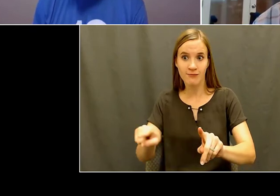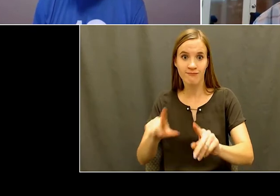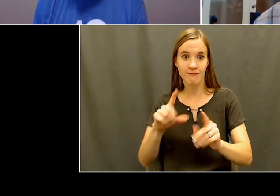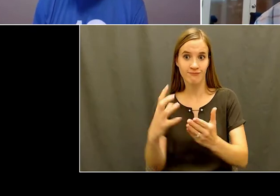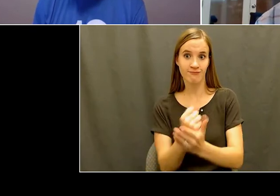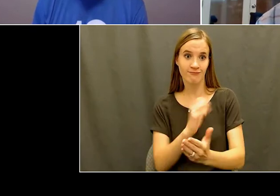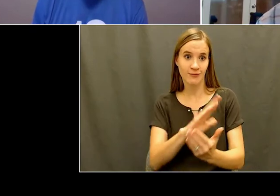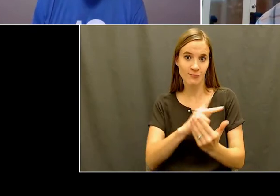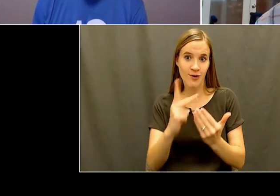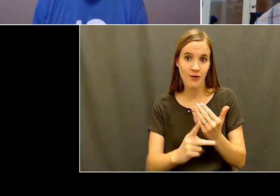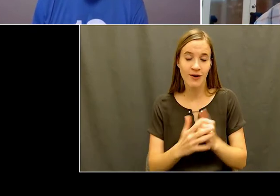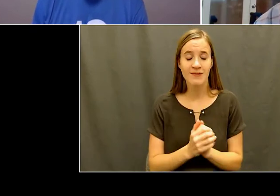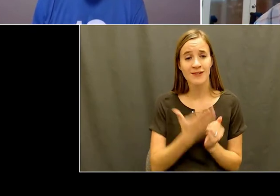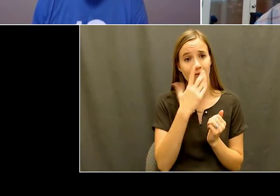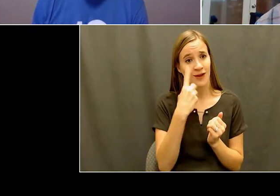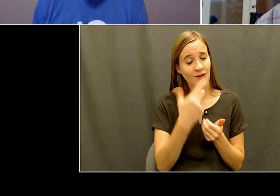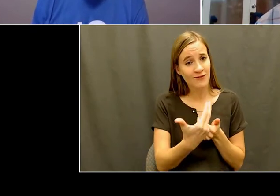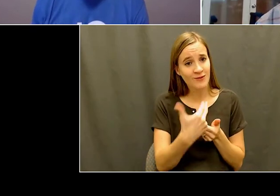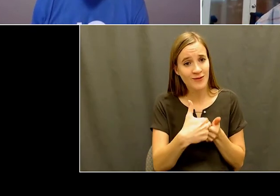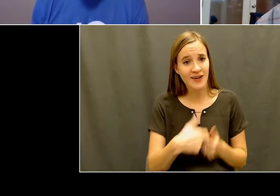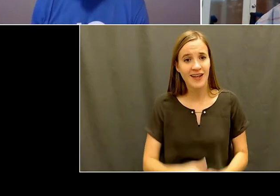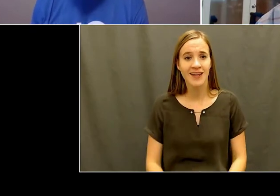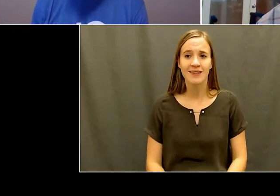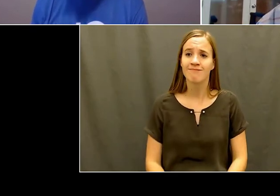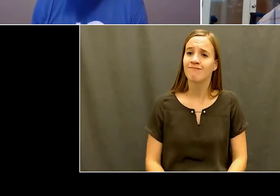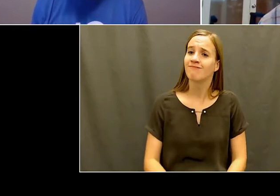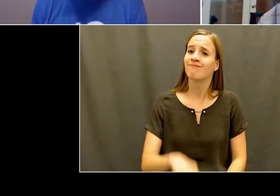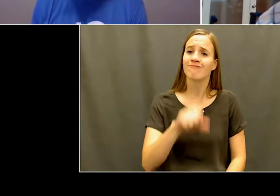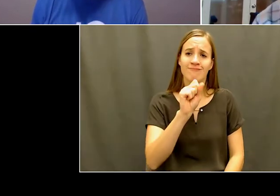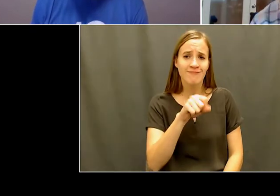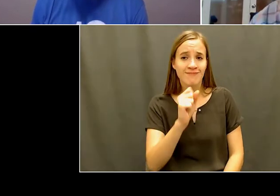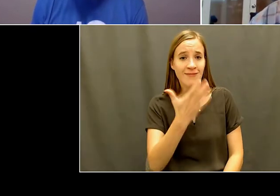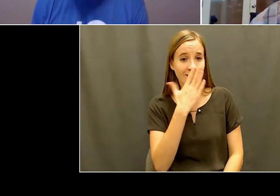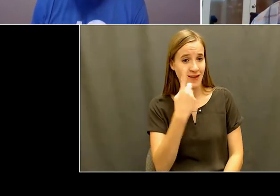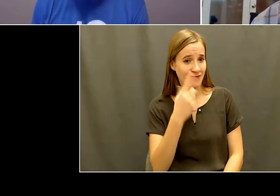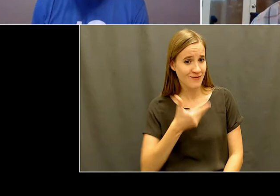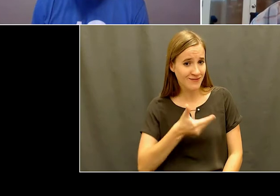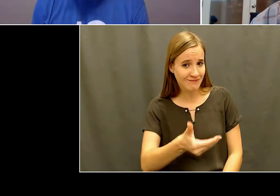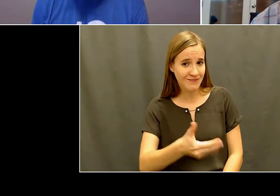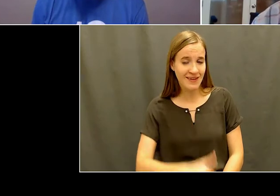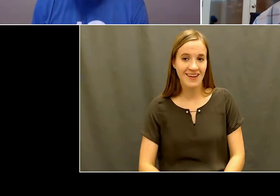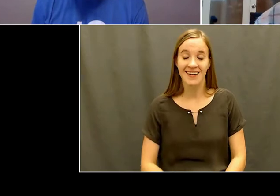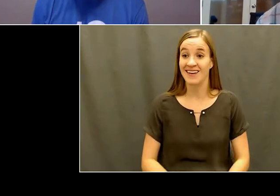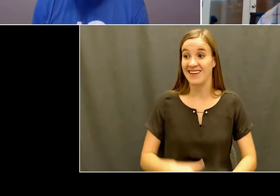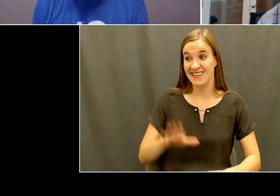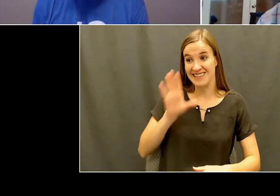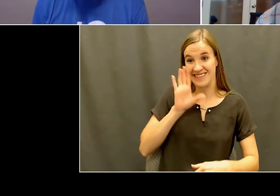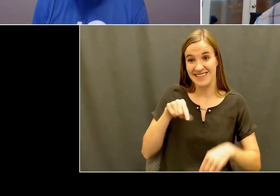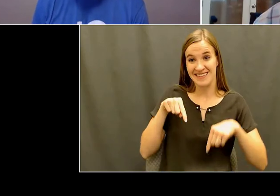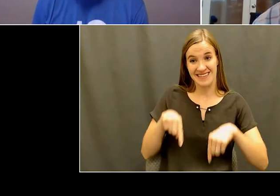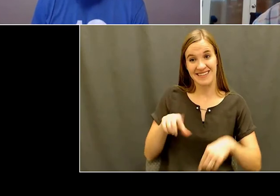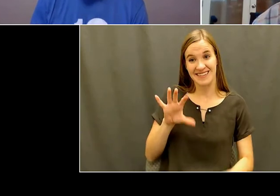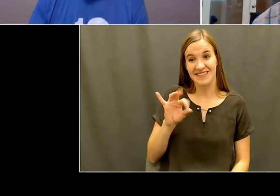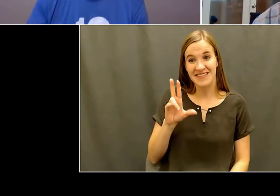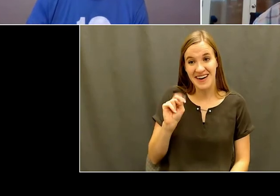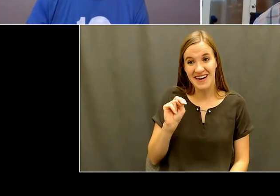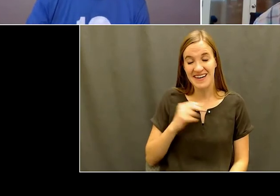joining me. Kelly: Thanks Jeremy, appreciate it. Jeremy: This is a, this is, this is fun. I I'm really